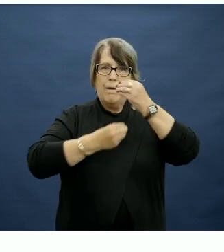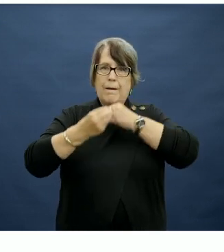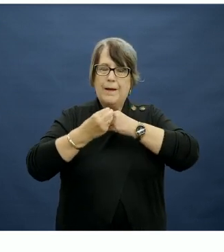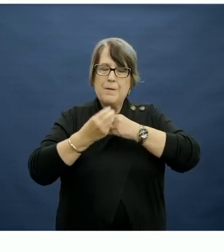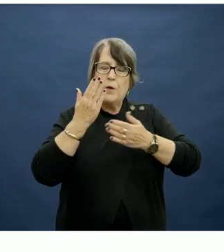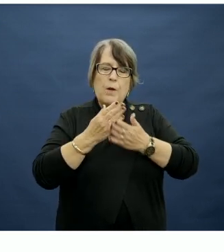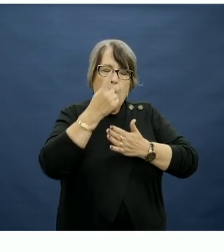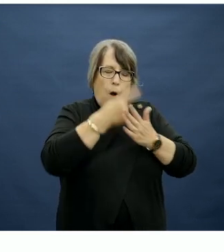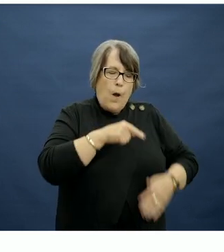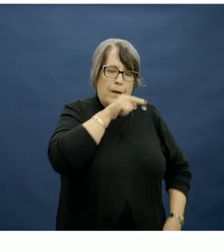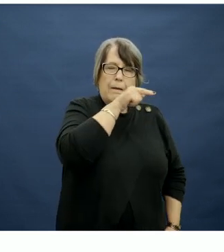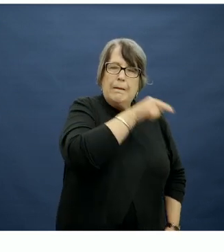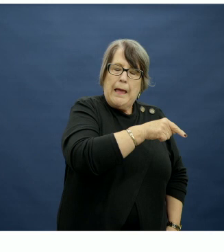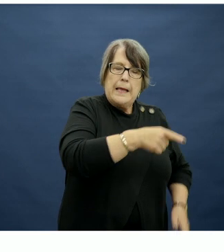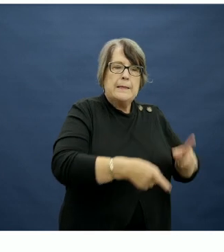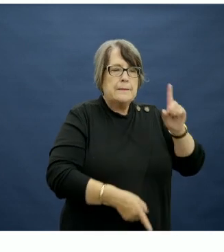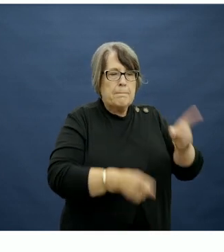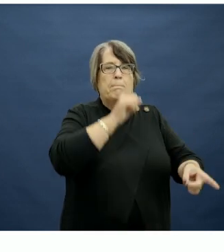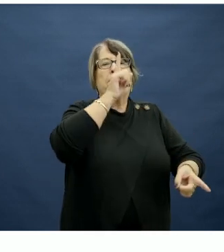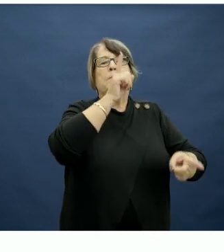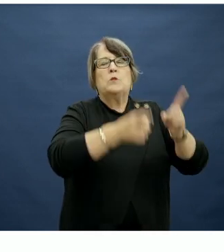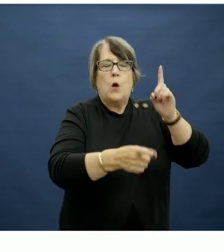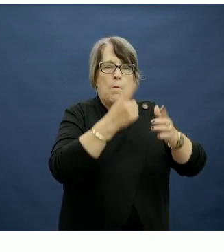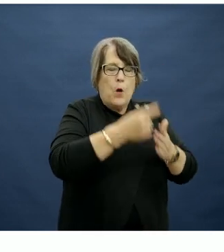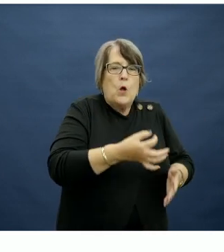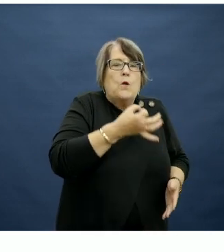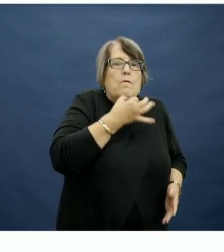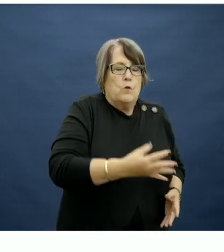to be eaten occasionally and in small amounts.